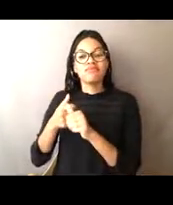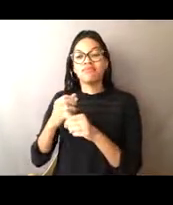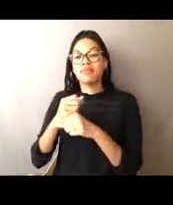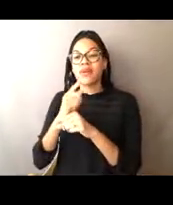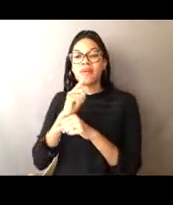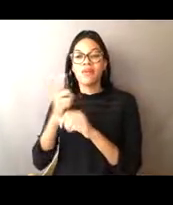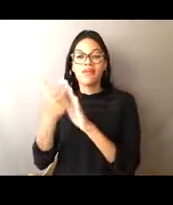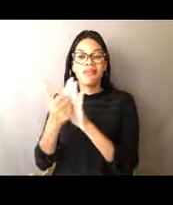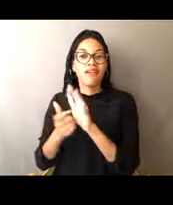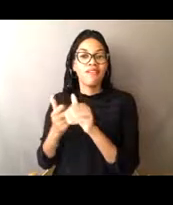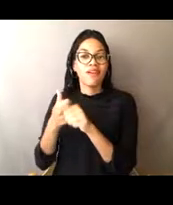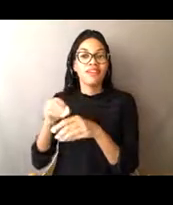and thanks for being here.